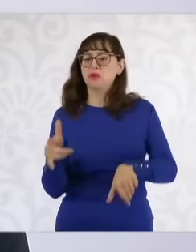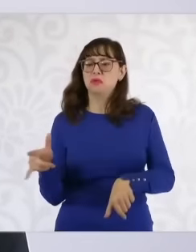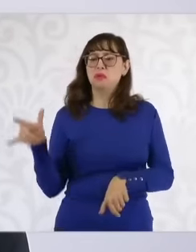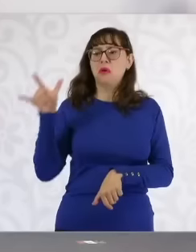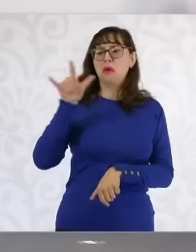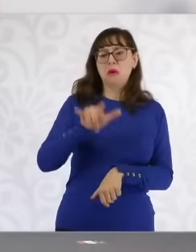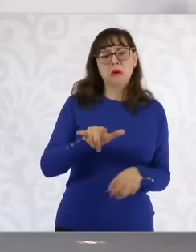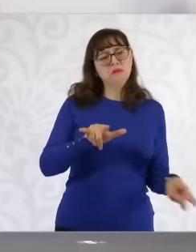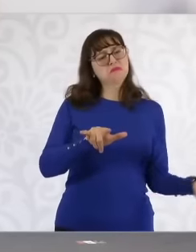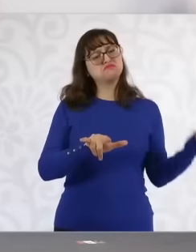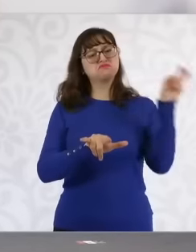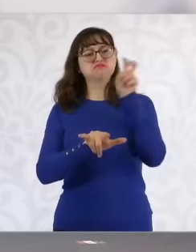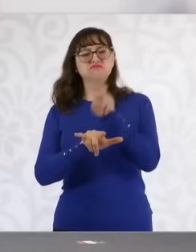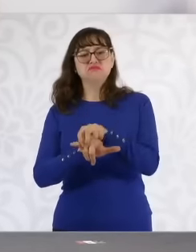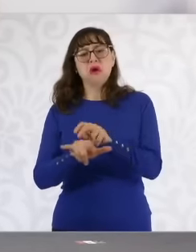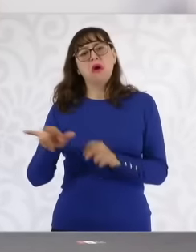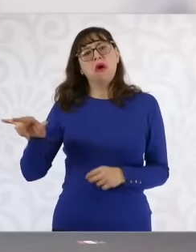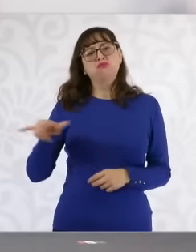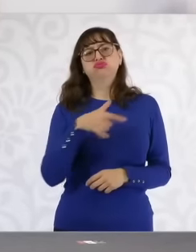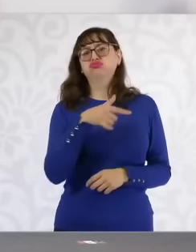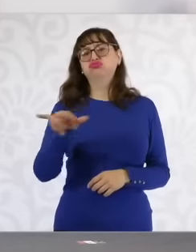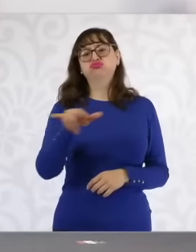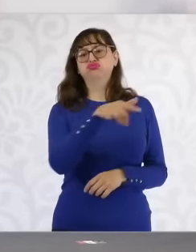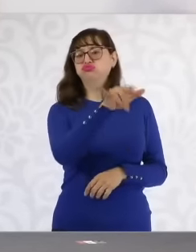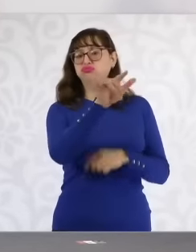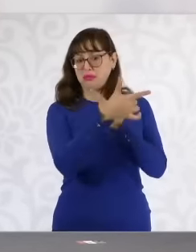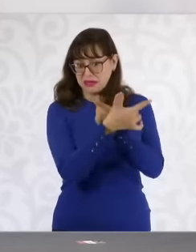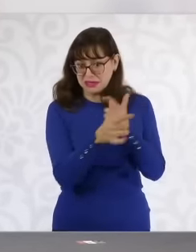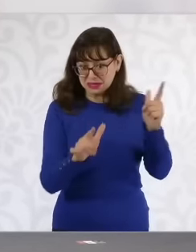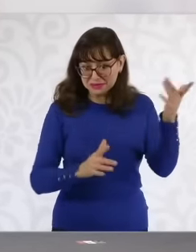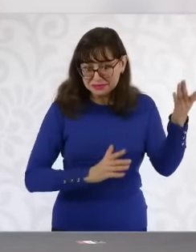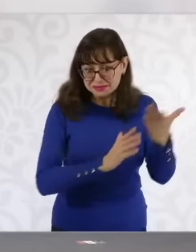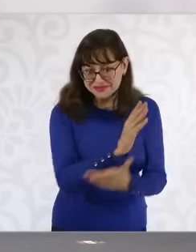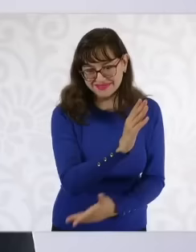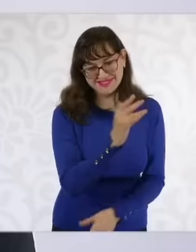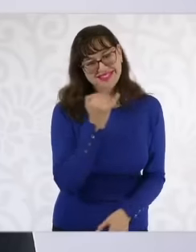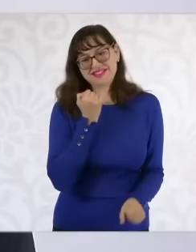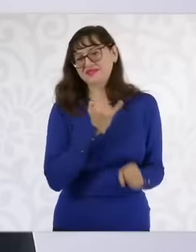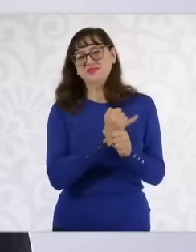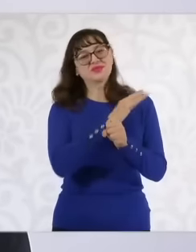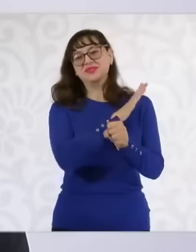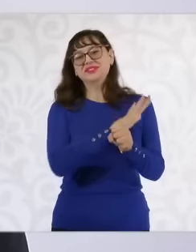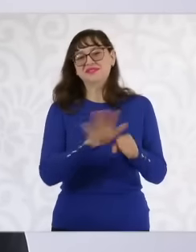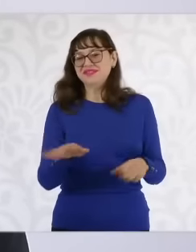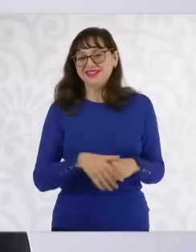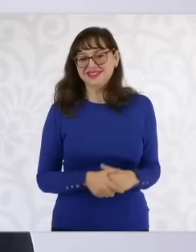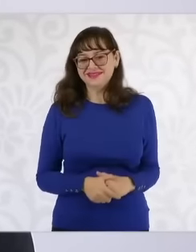if it does not meet a series of requirements, those requirements are mandatory for everyone, that is what